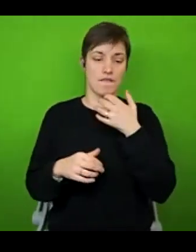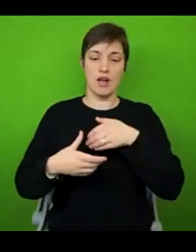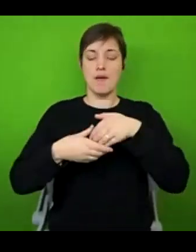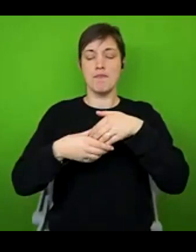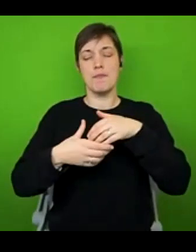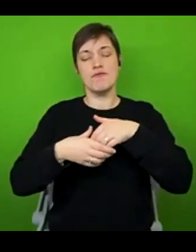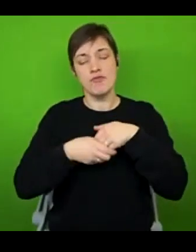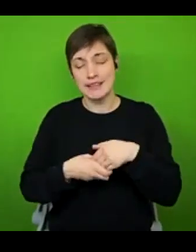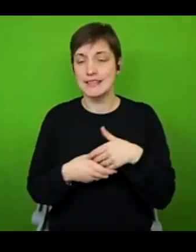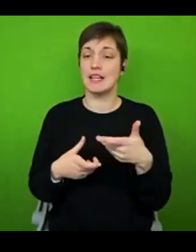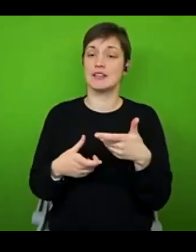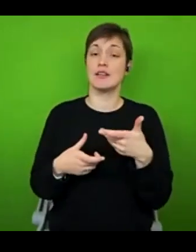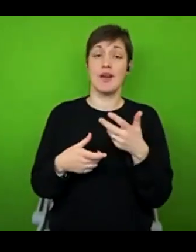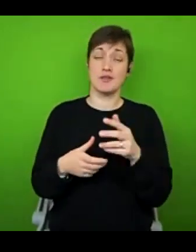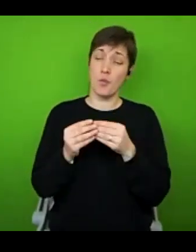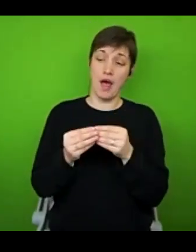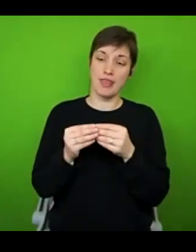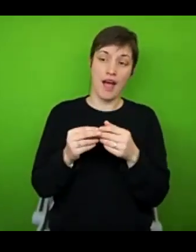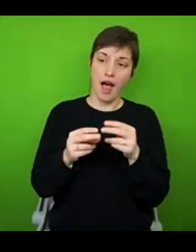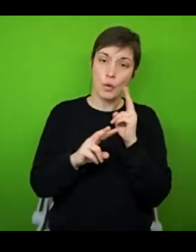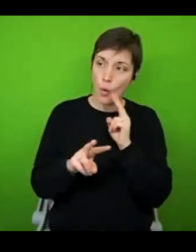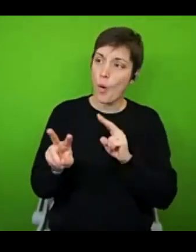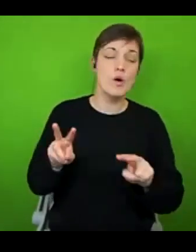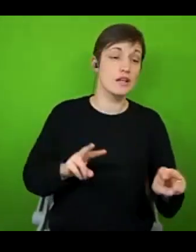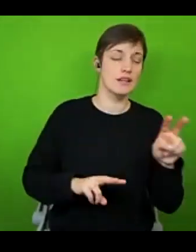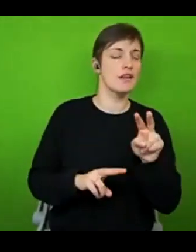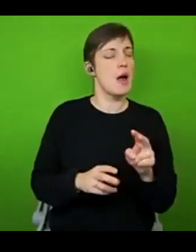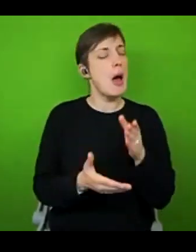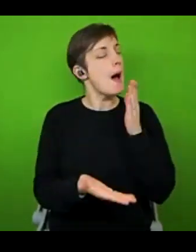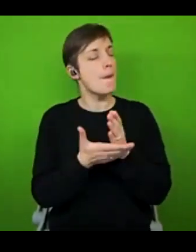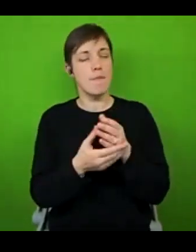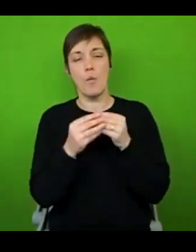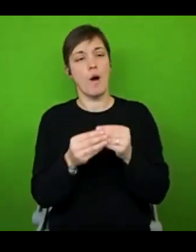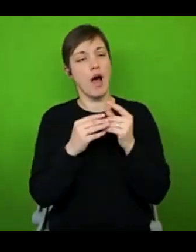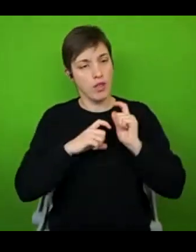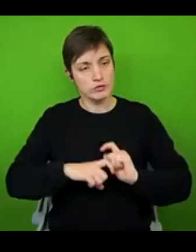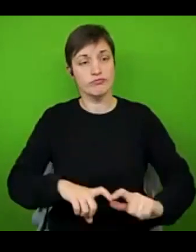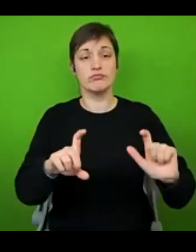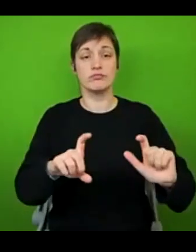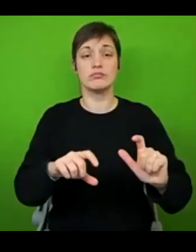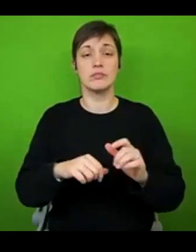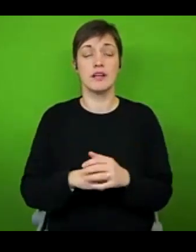bit of energy shopping around and seeing what's out there. But yeah, it's definitely worth it in the long run, like chronically ill friends and the best friends.